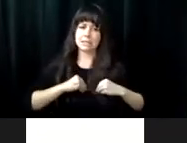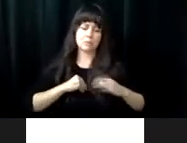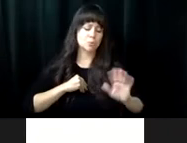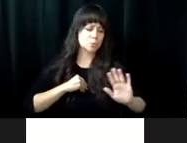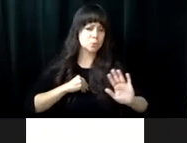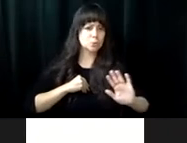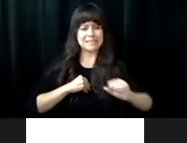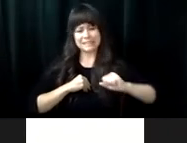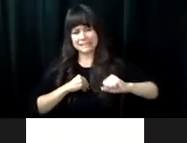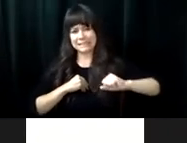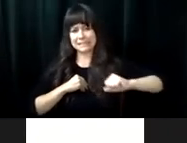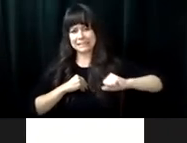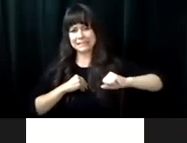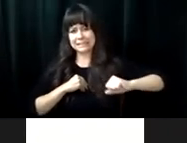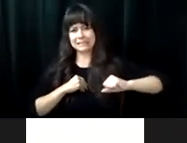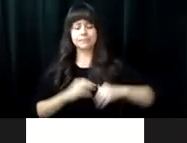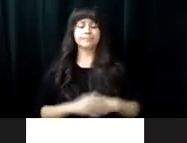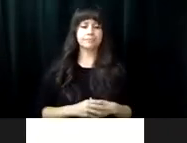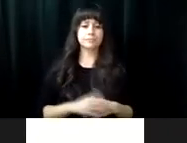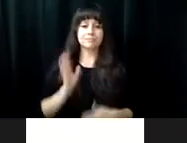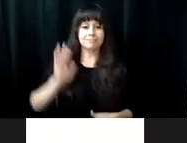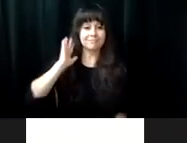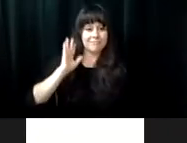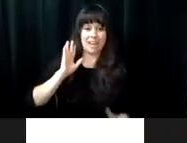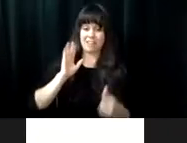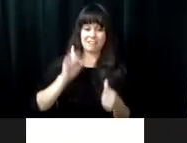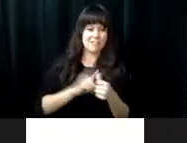knew that, but I just was having a hard time accepting